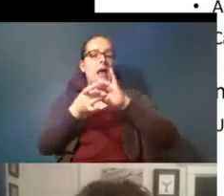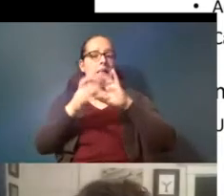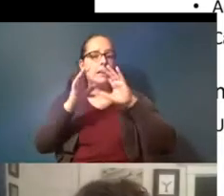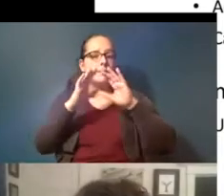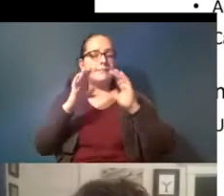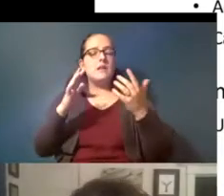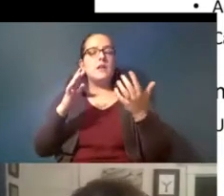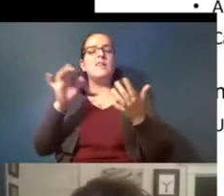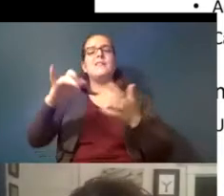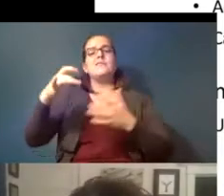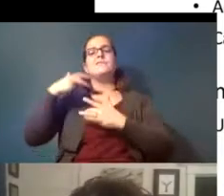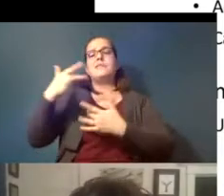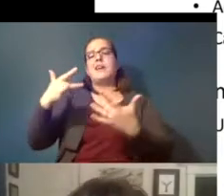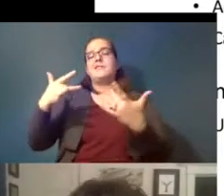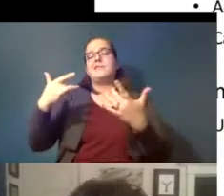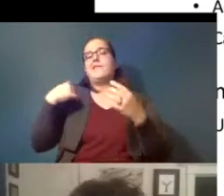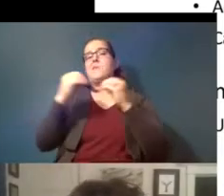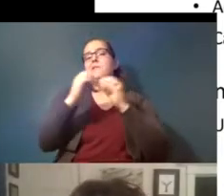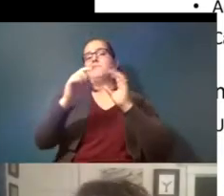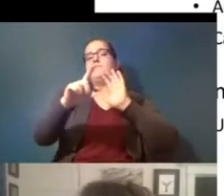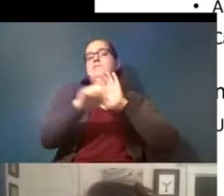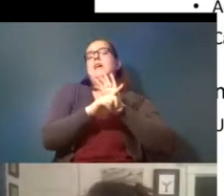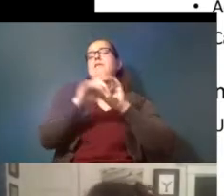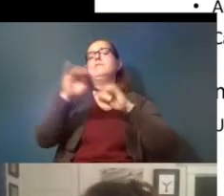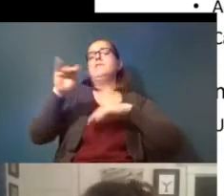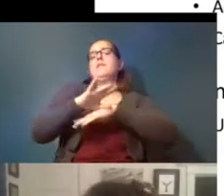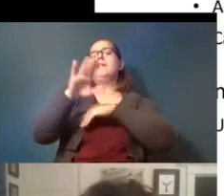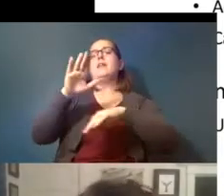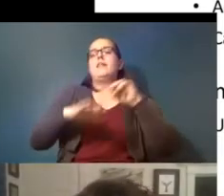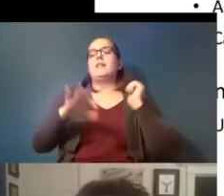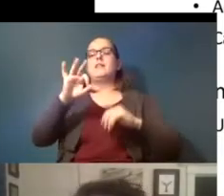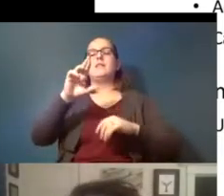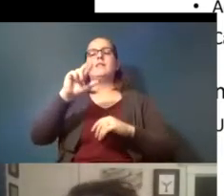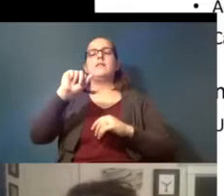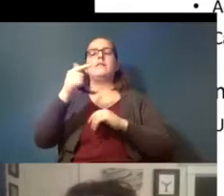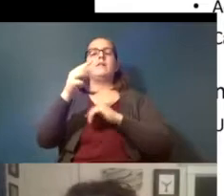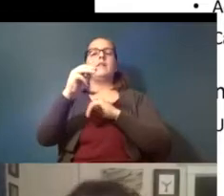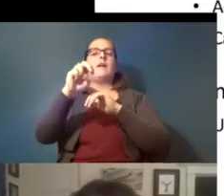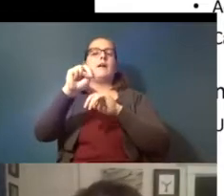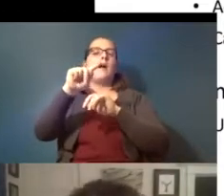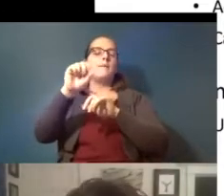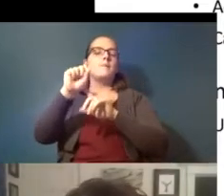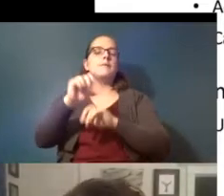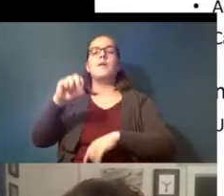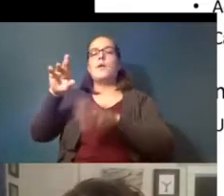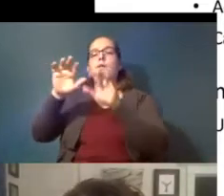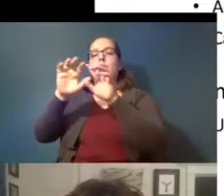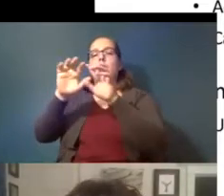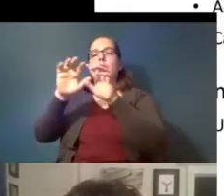negative effects than fragments or spheres and a lot of the early microplastics work was done